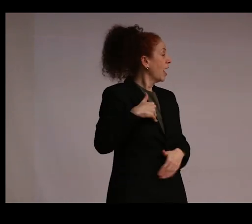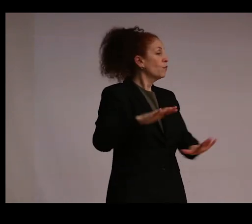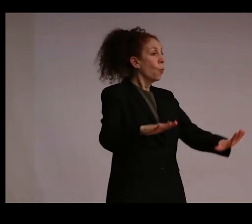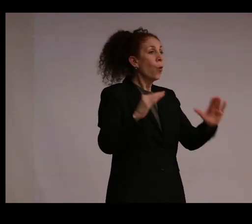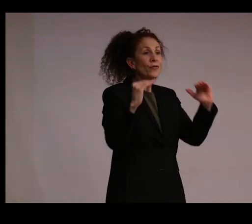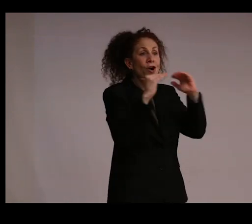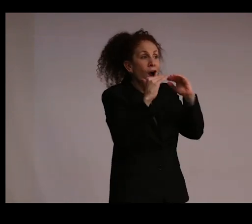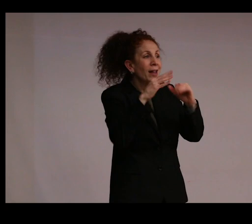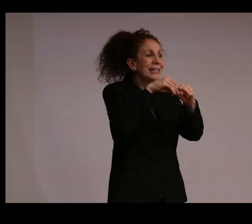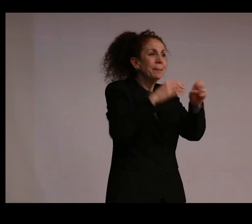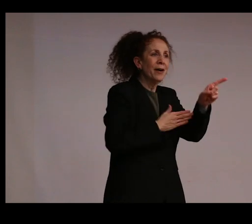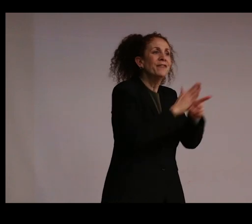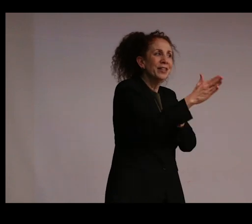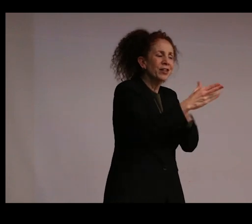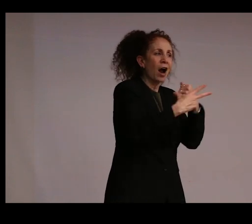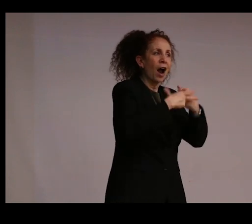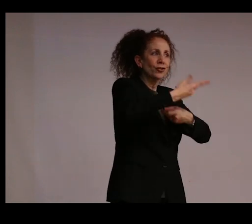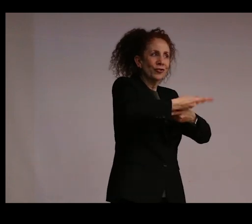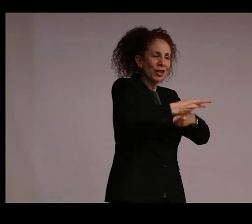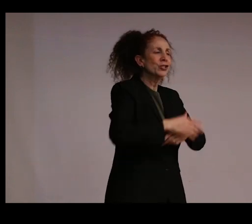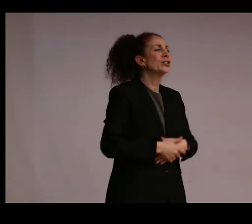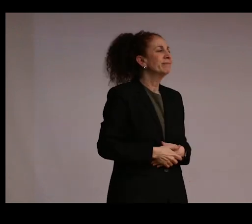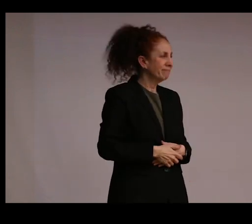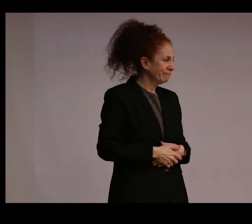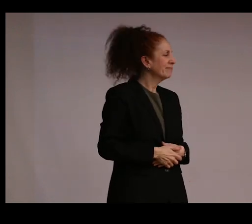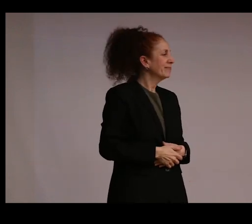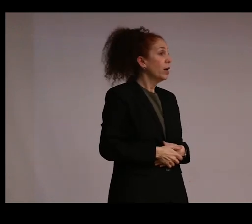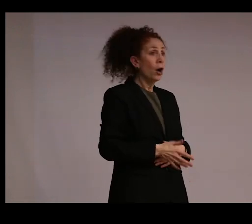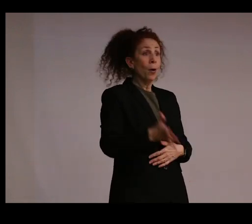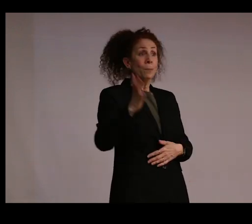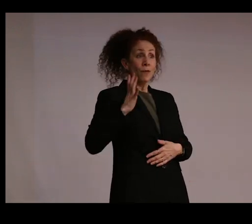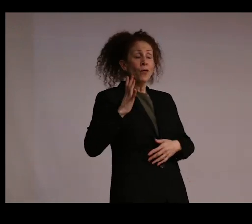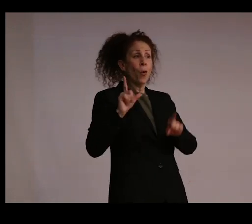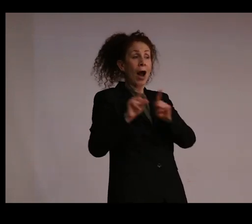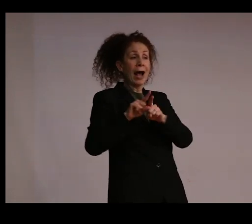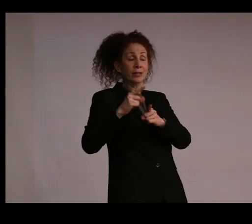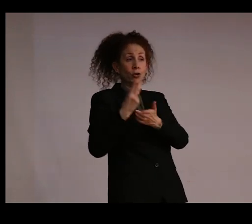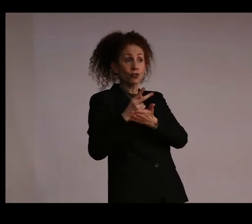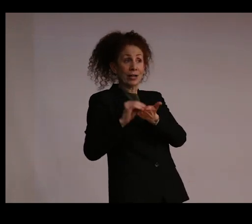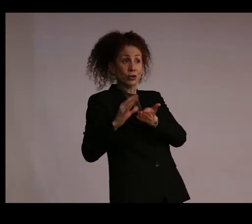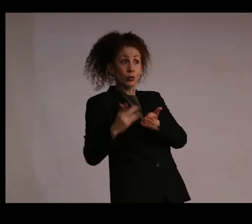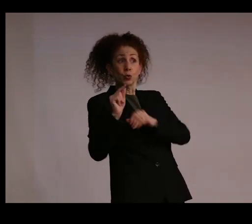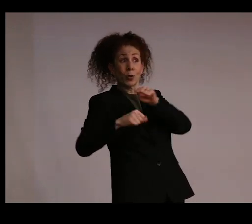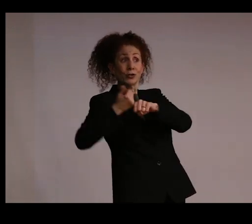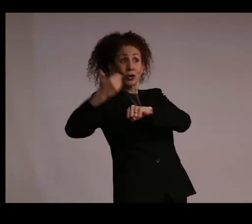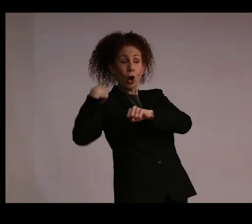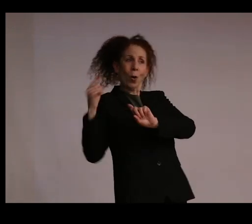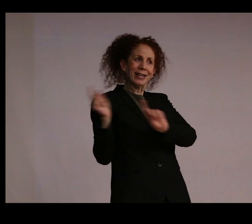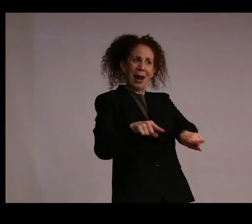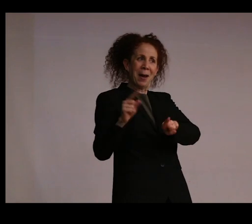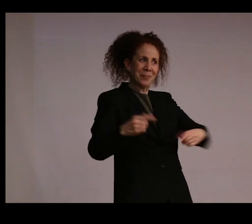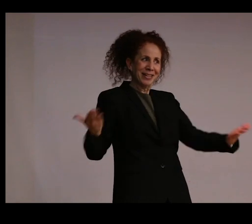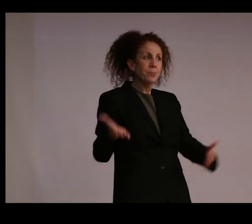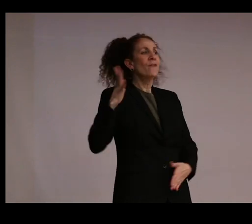in the Conservation Department here. And I actually used to come here as a graduate student some 20 years ago now when I was at NYU